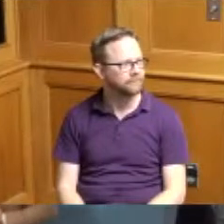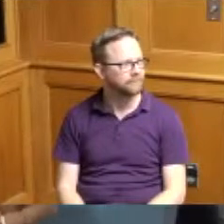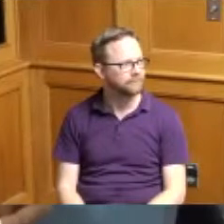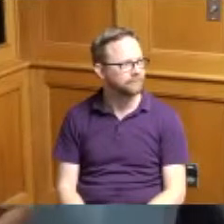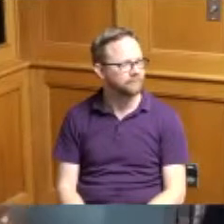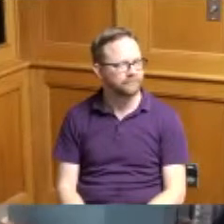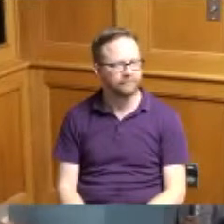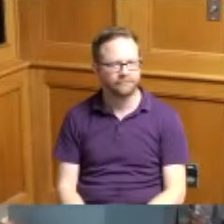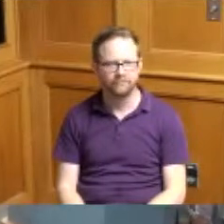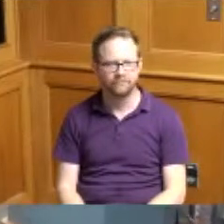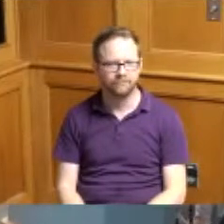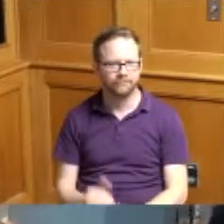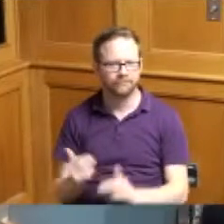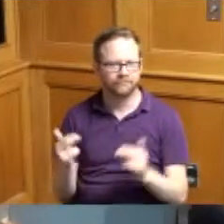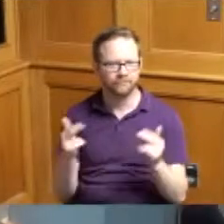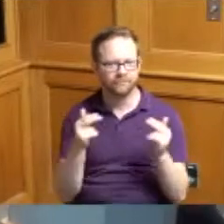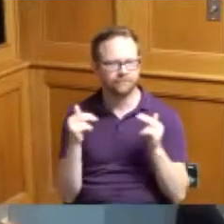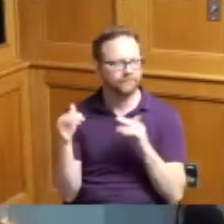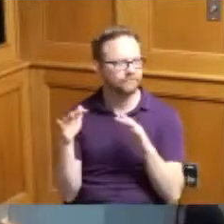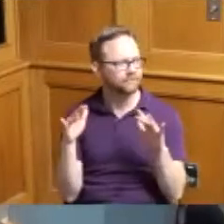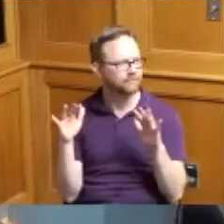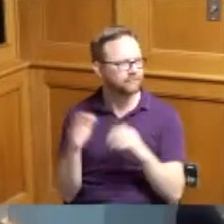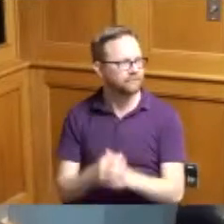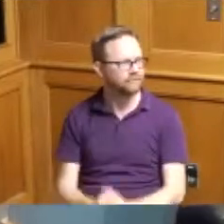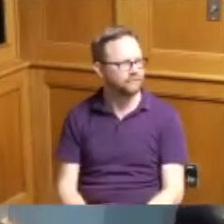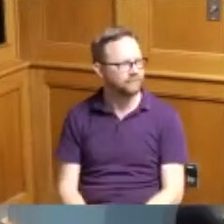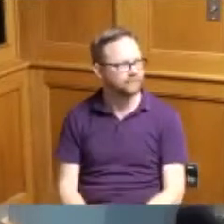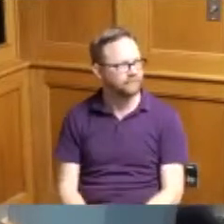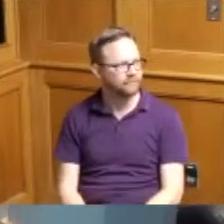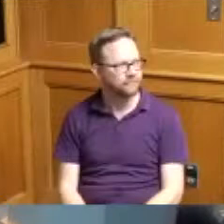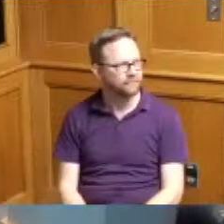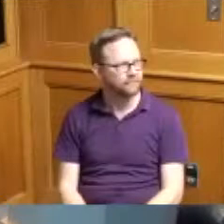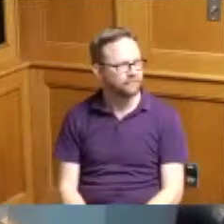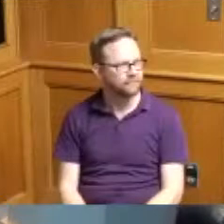thank you questions